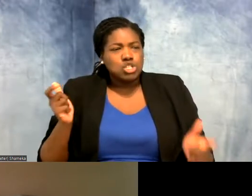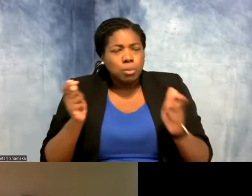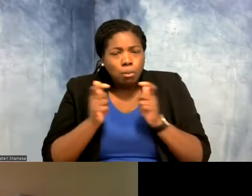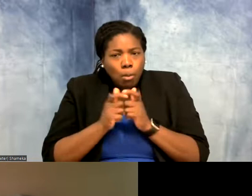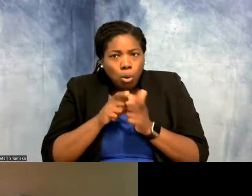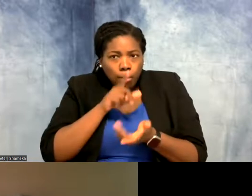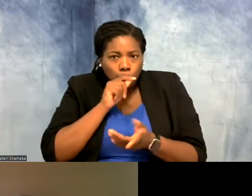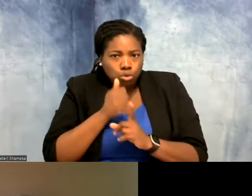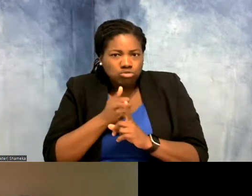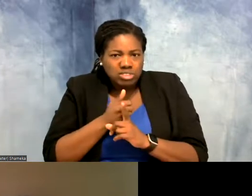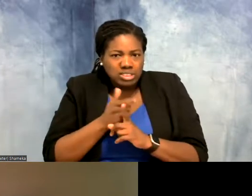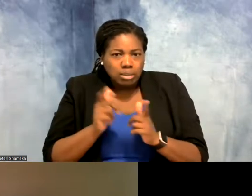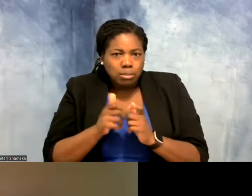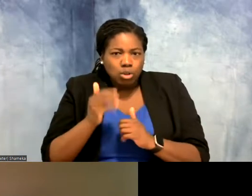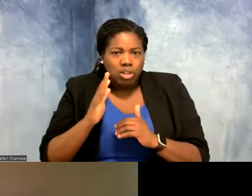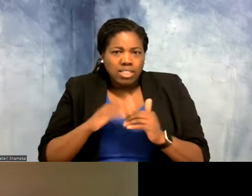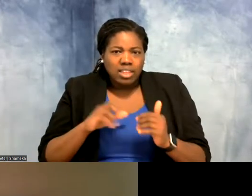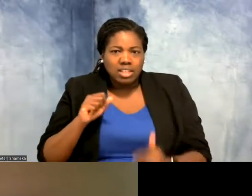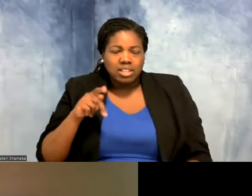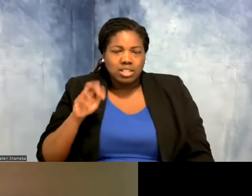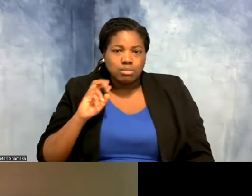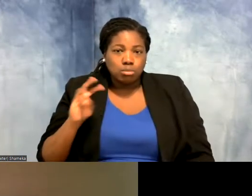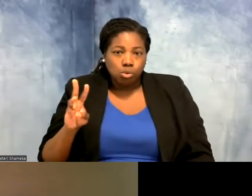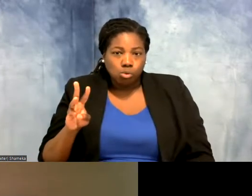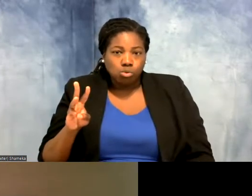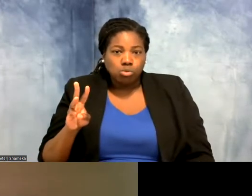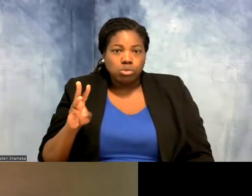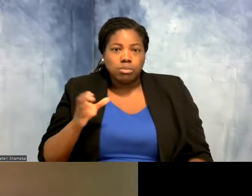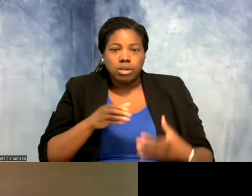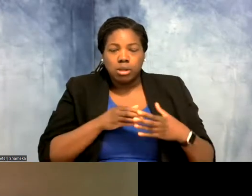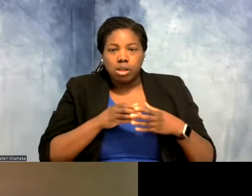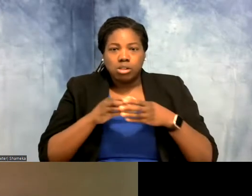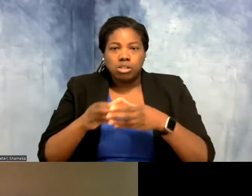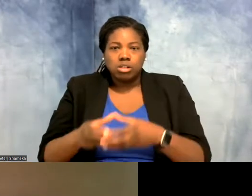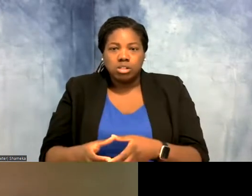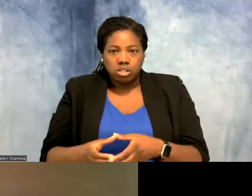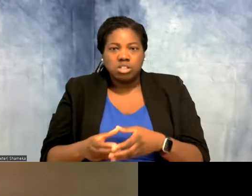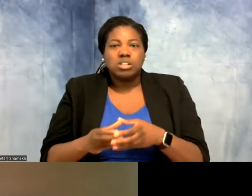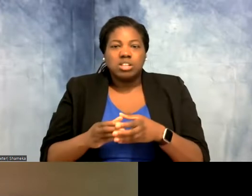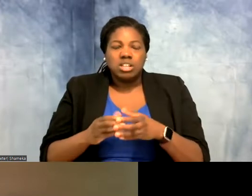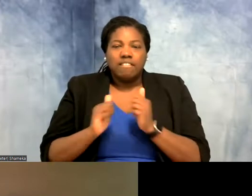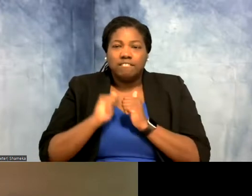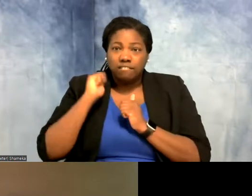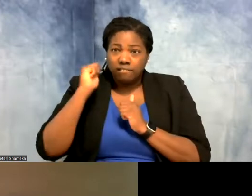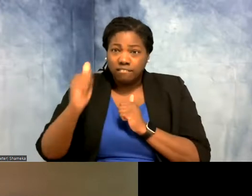not much smaller than a sparrow, but it migrates an incredibly long distance for the size of the bird.